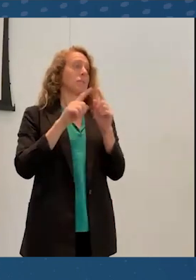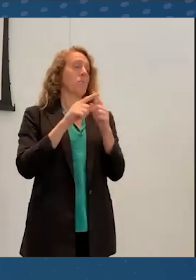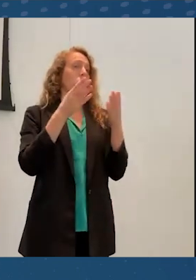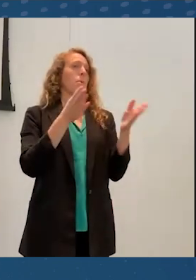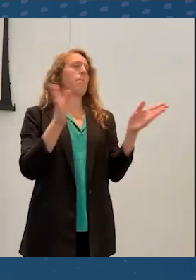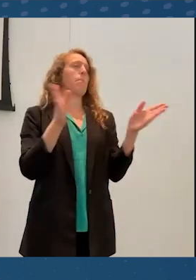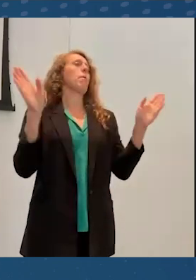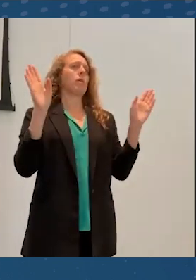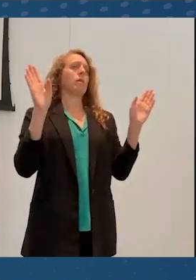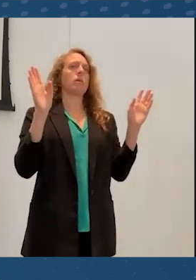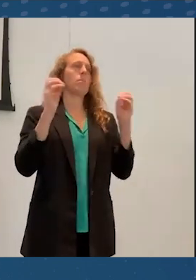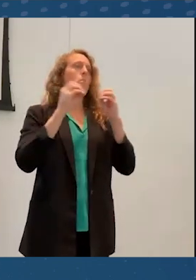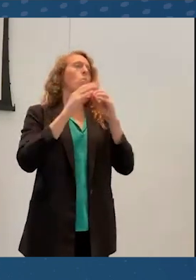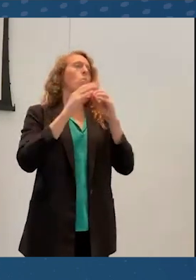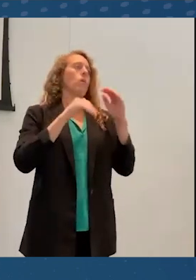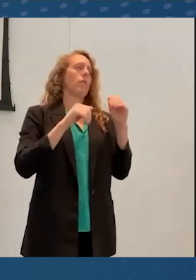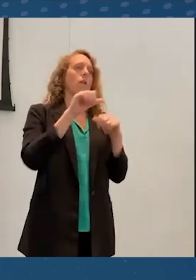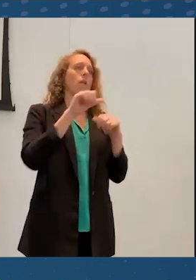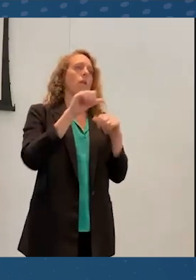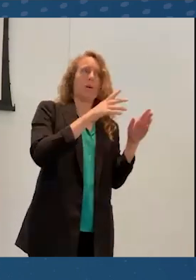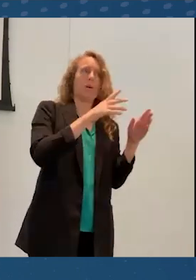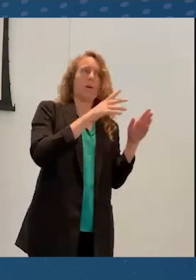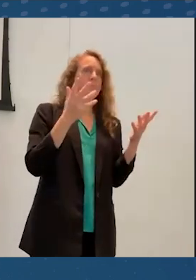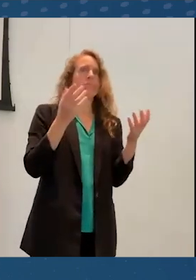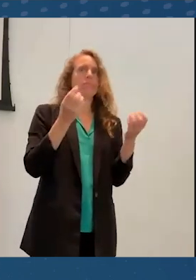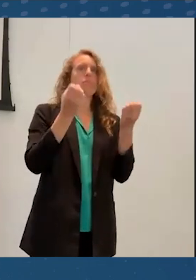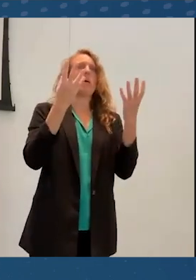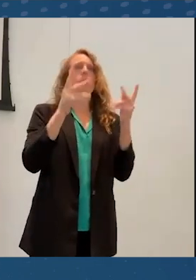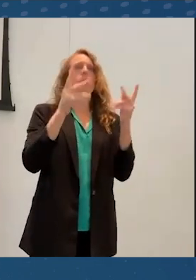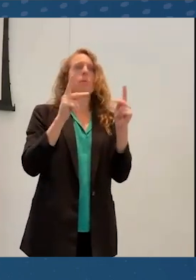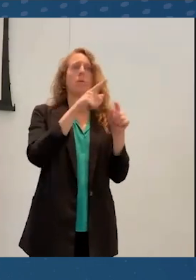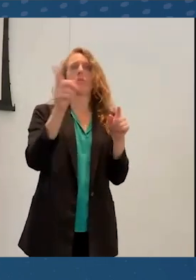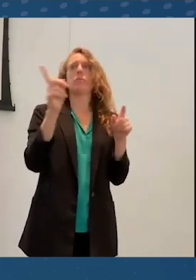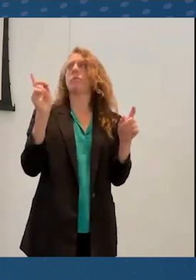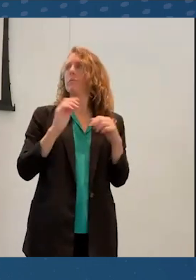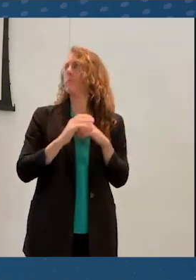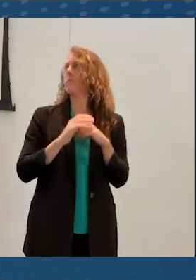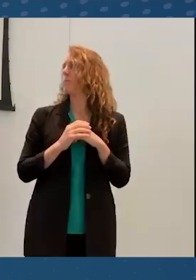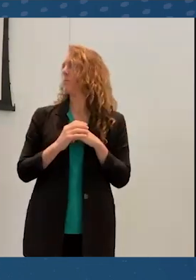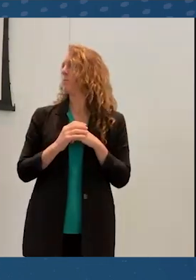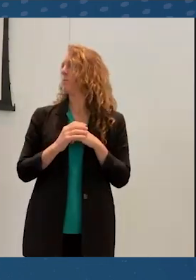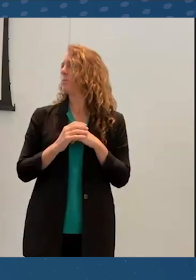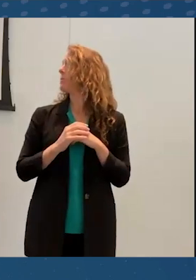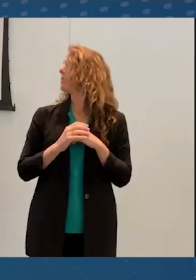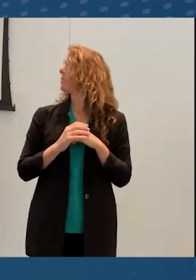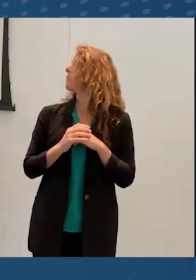So an issue in conferencing in general